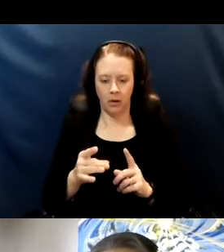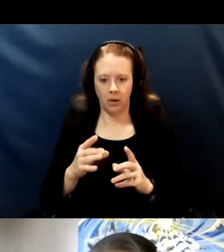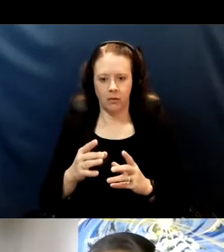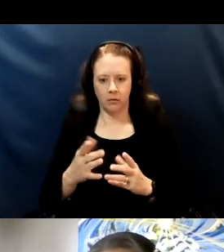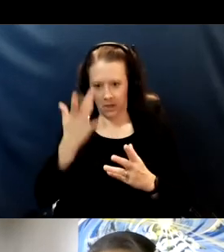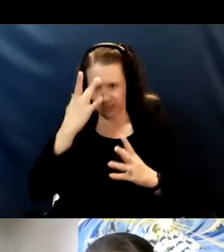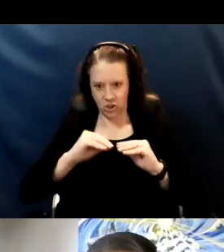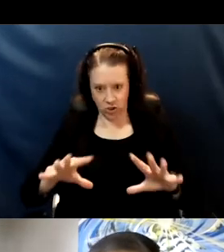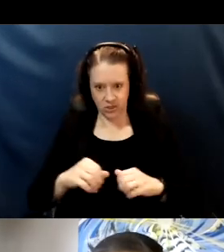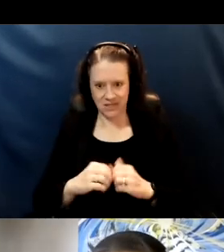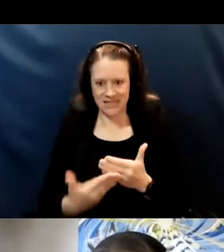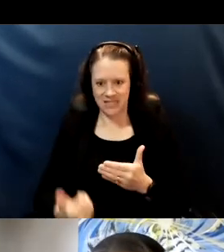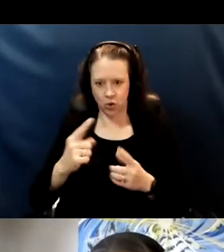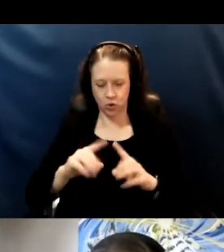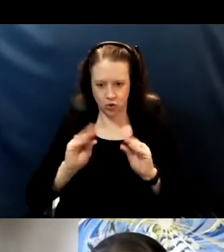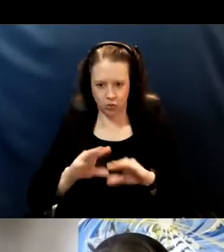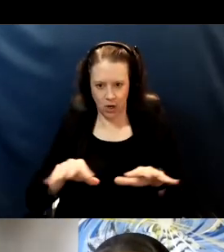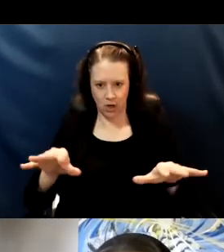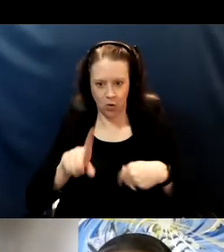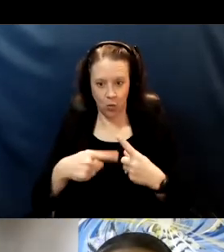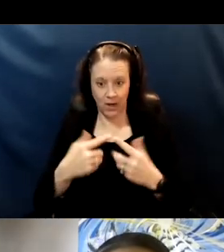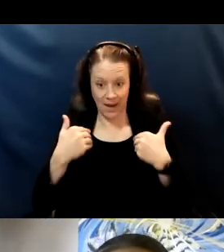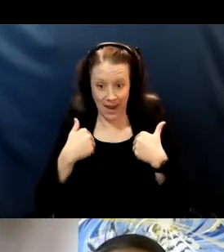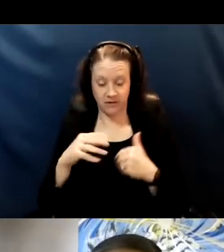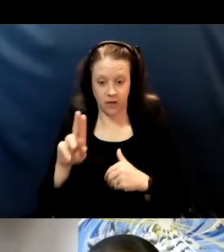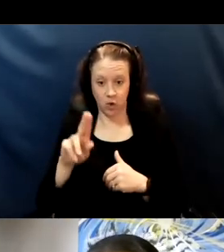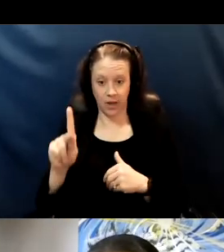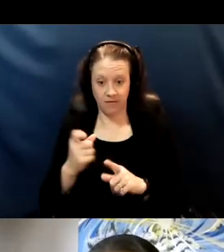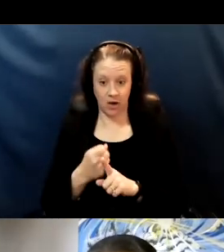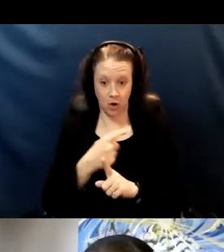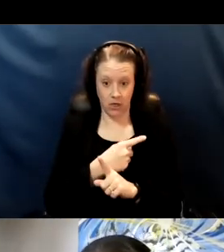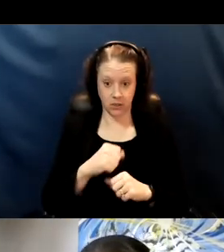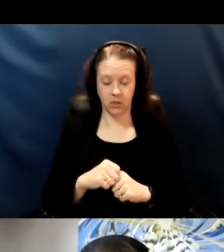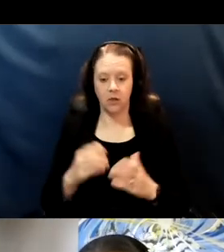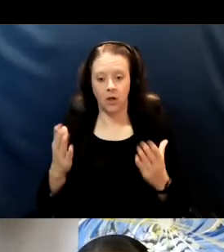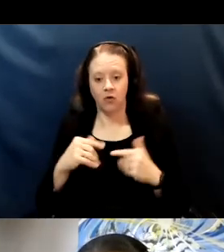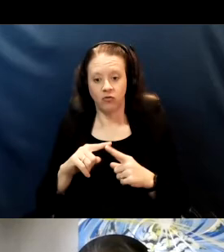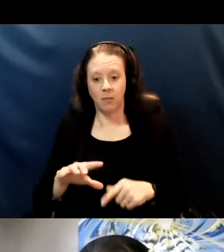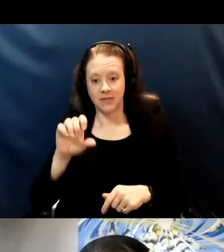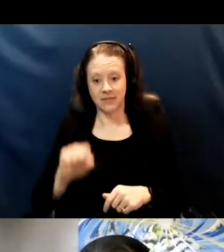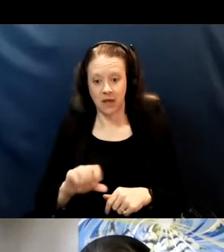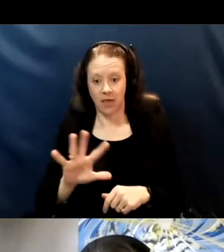when the virus has this UK variant. The one's from South Africa and from Brazil are also more contagious